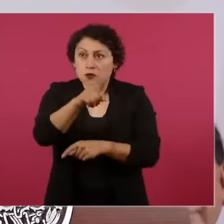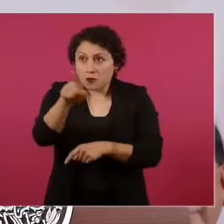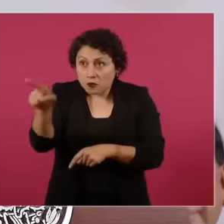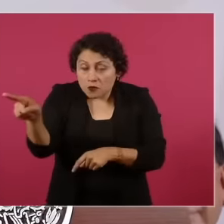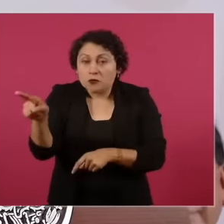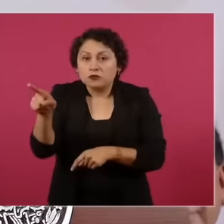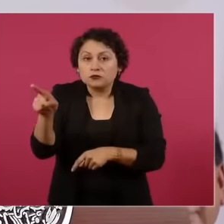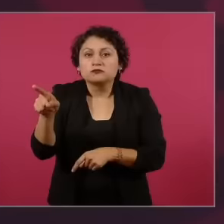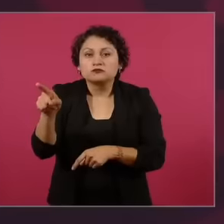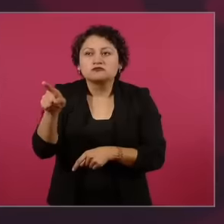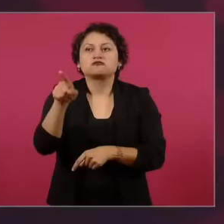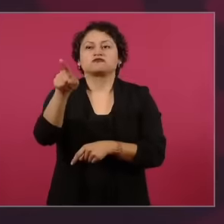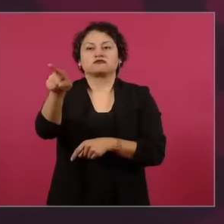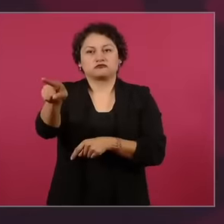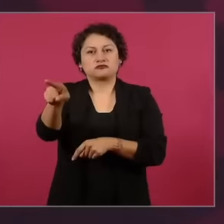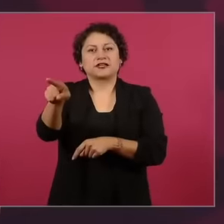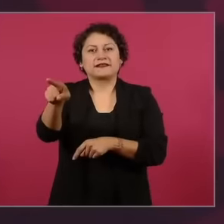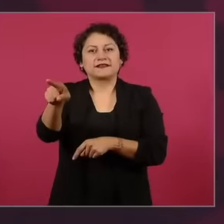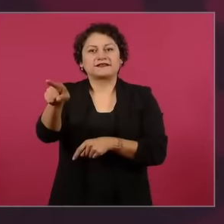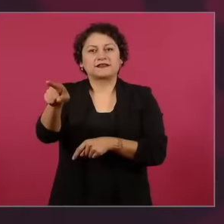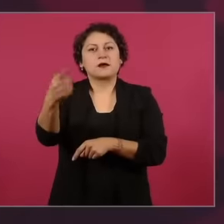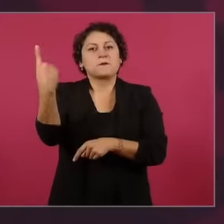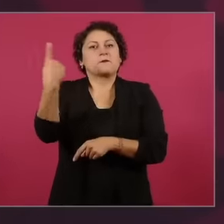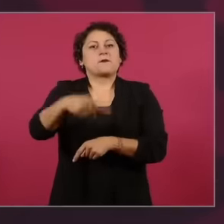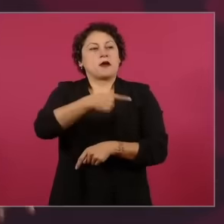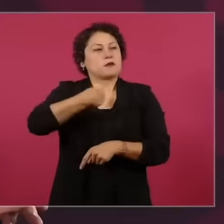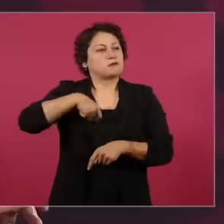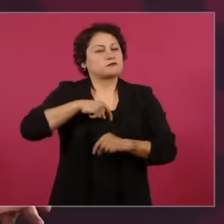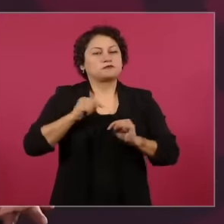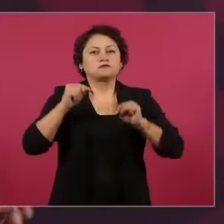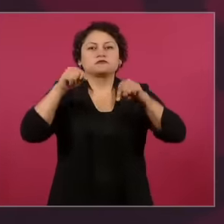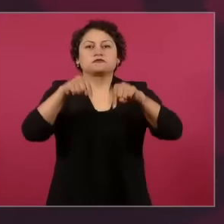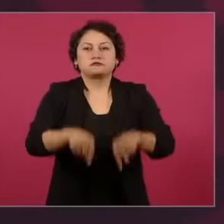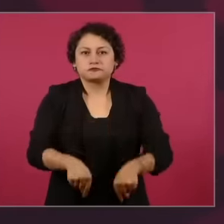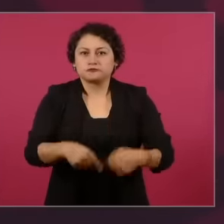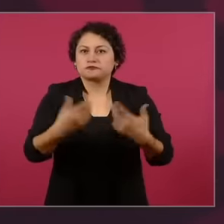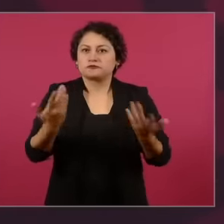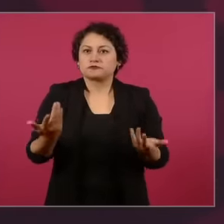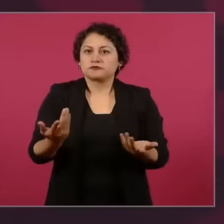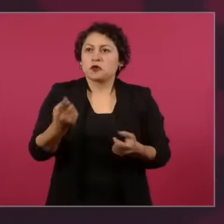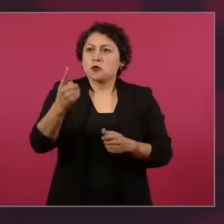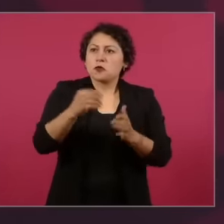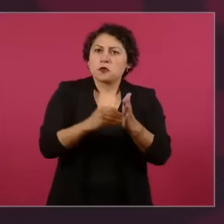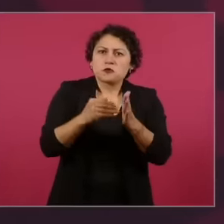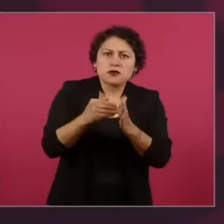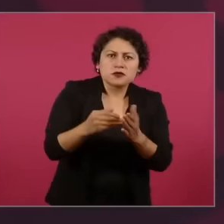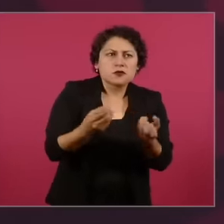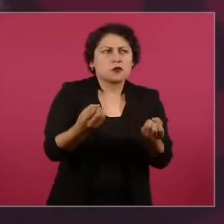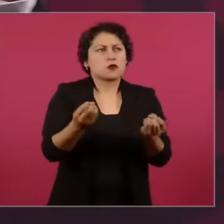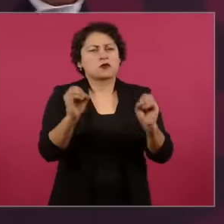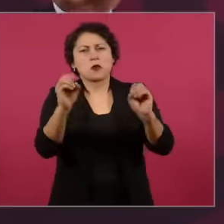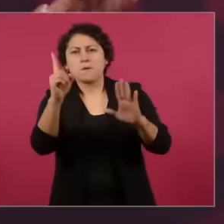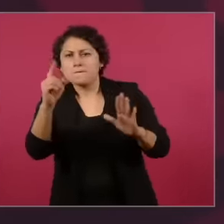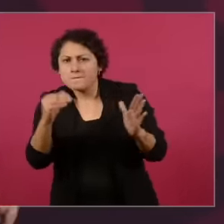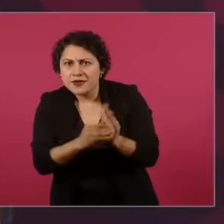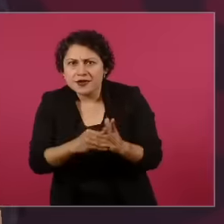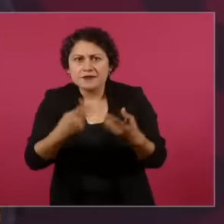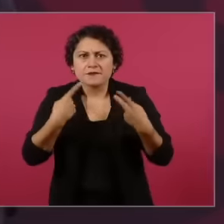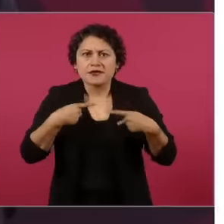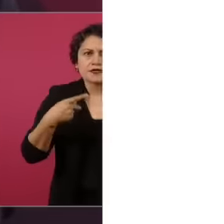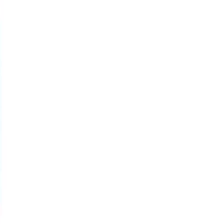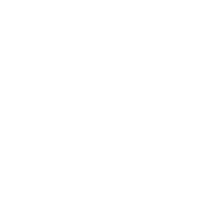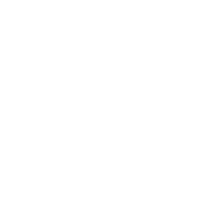has a million or 10 million or 1 followers, the collective work that is being done in pursuit of the